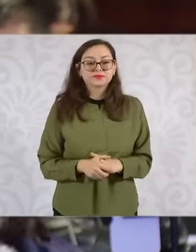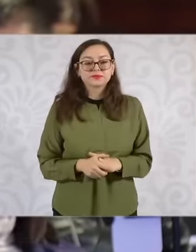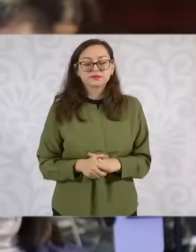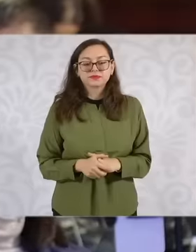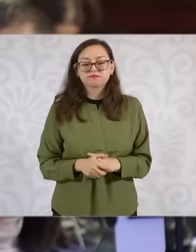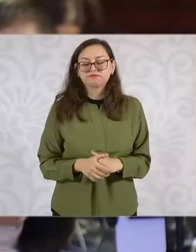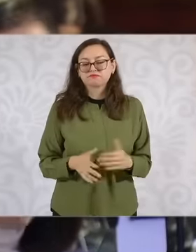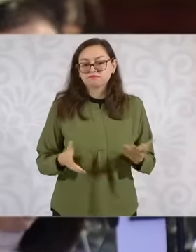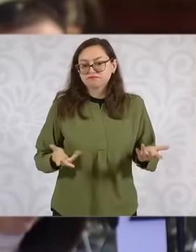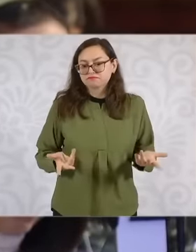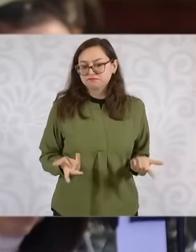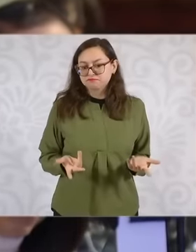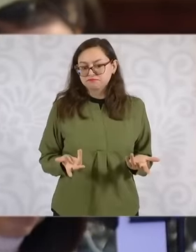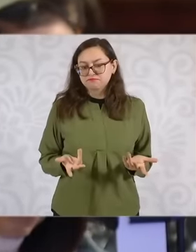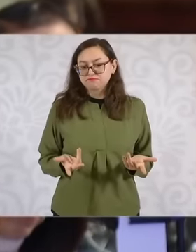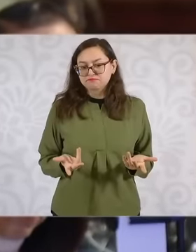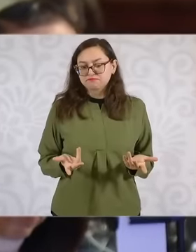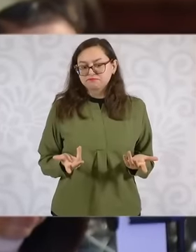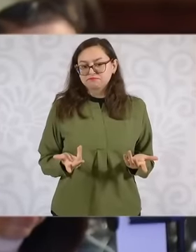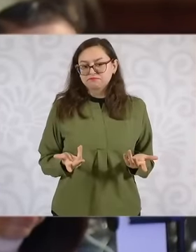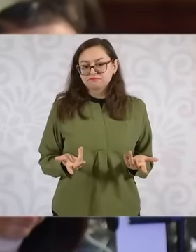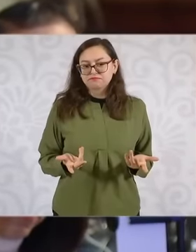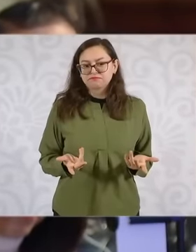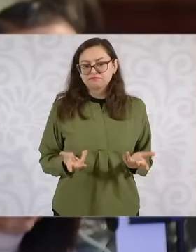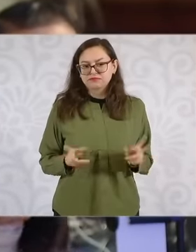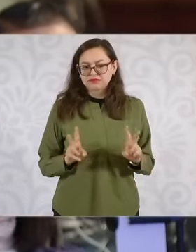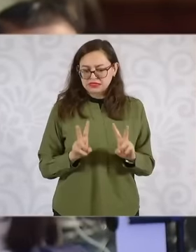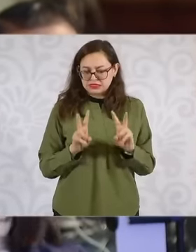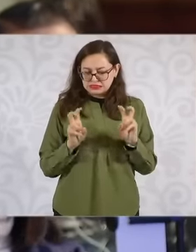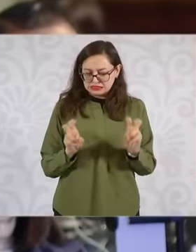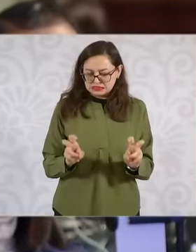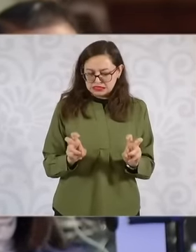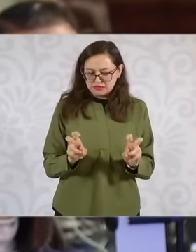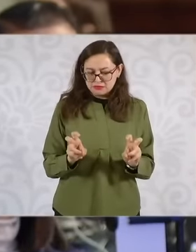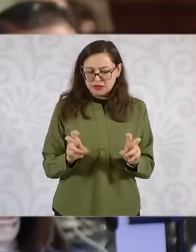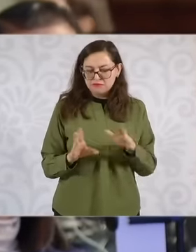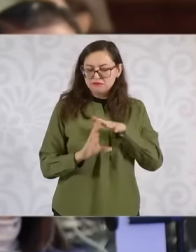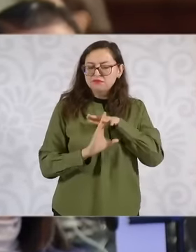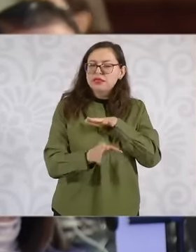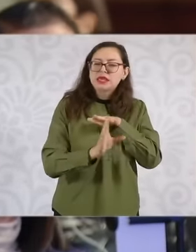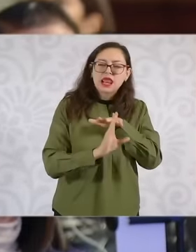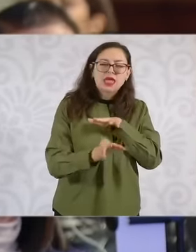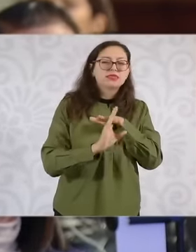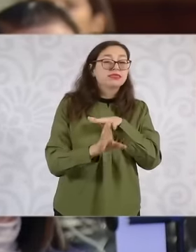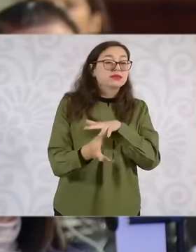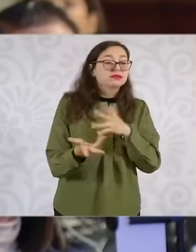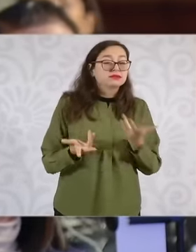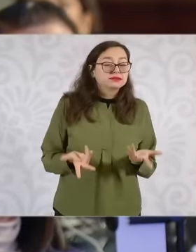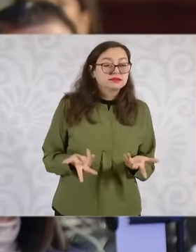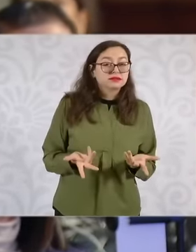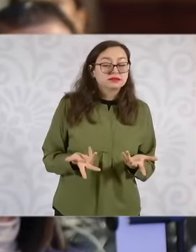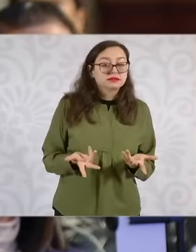the issue of housing for migrants has also been discussed at some point. There are many migrants who